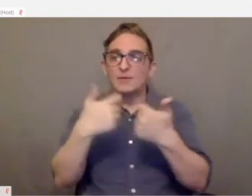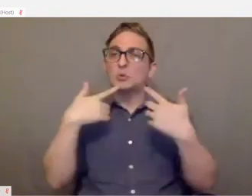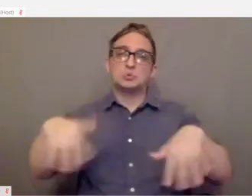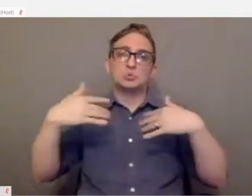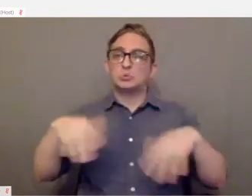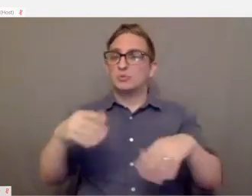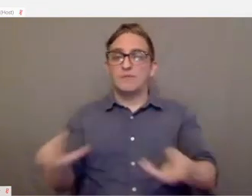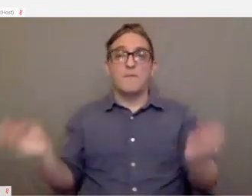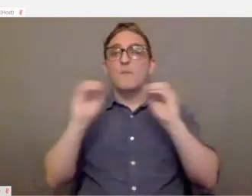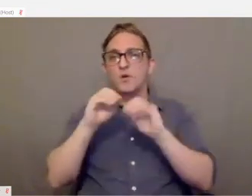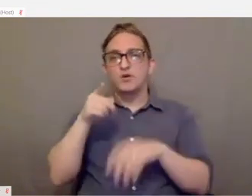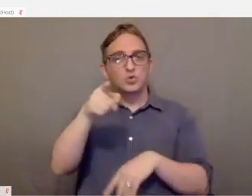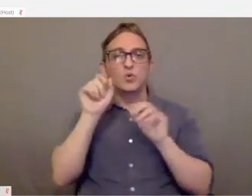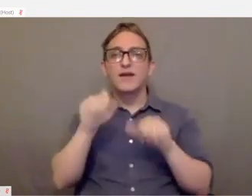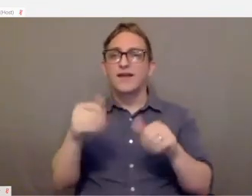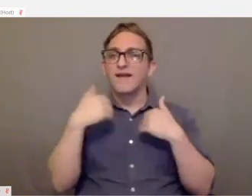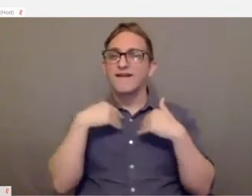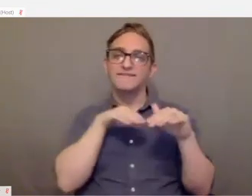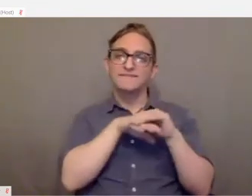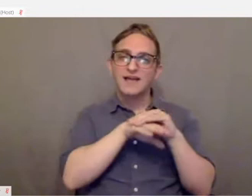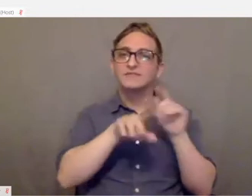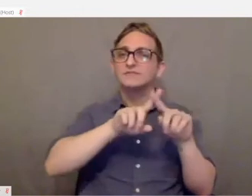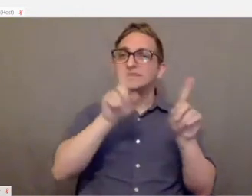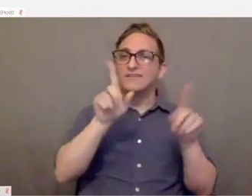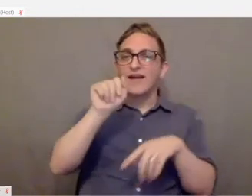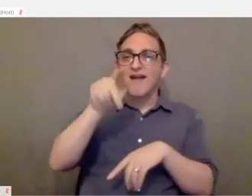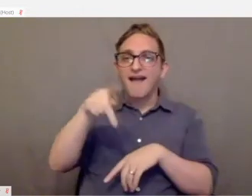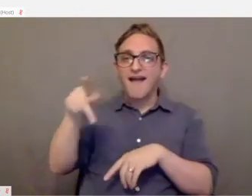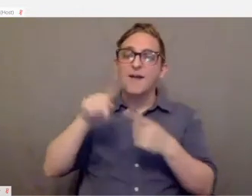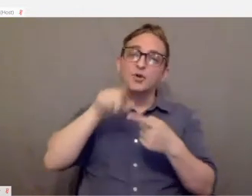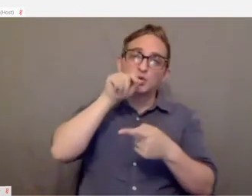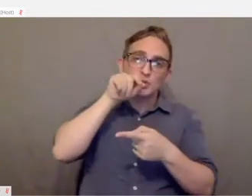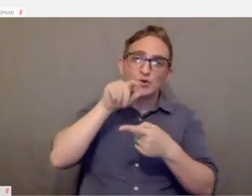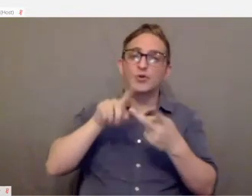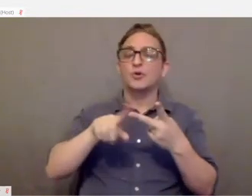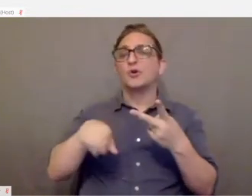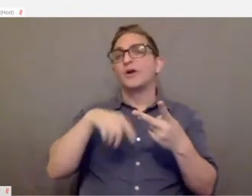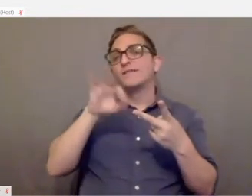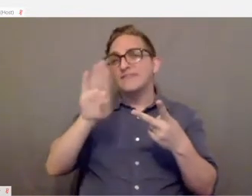You can have access to different apps like Twitter and Facebook, Internet explorer as well.